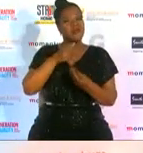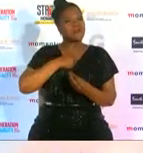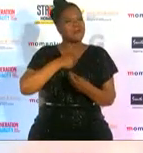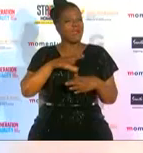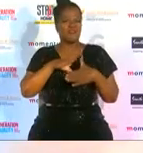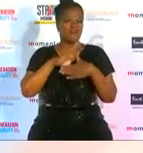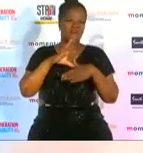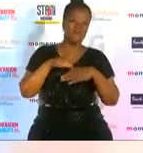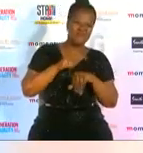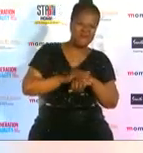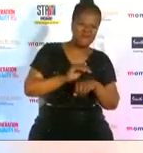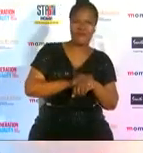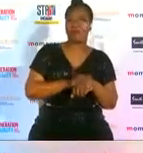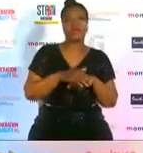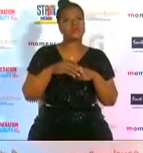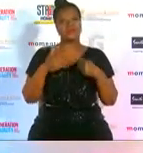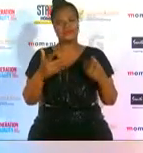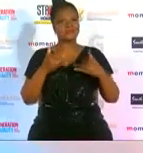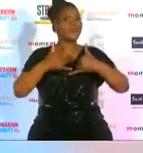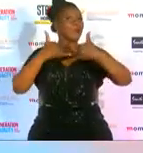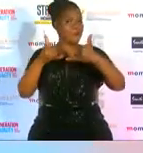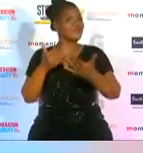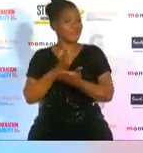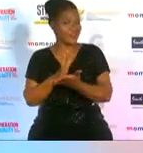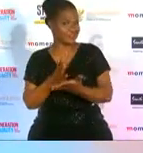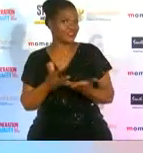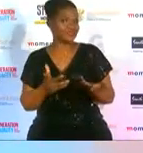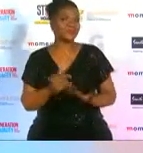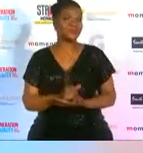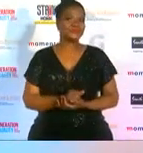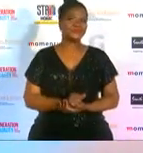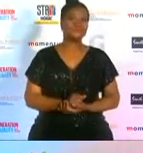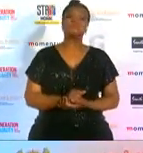this is our world to share a beautiful award to share with your